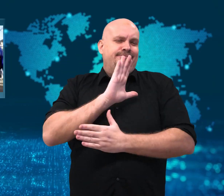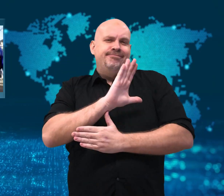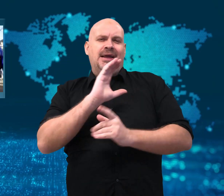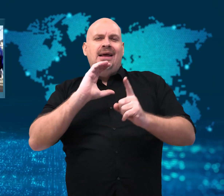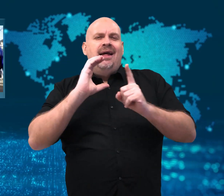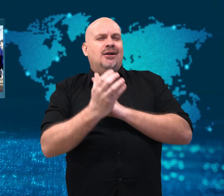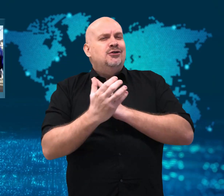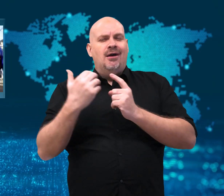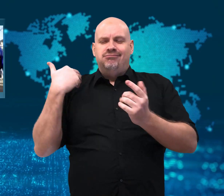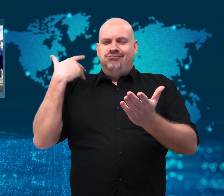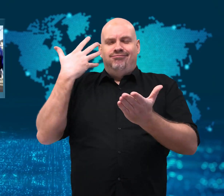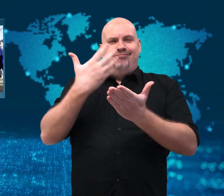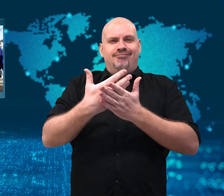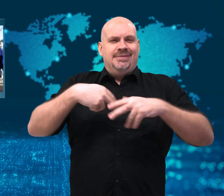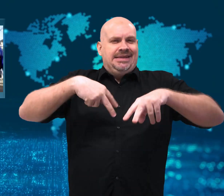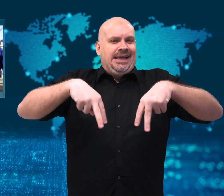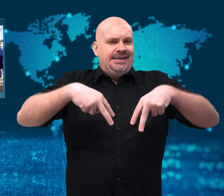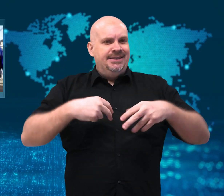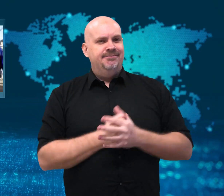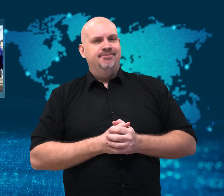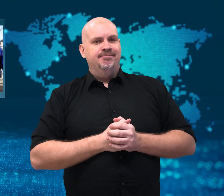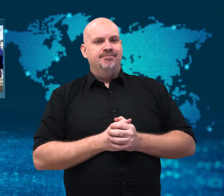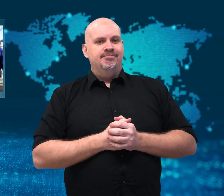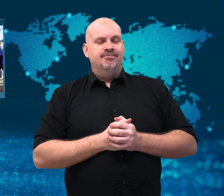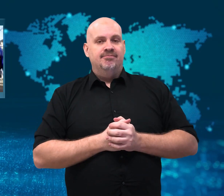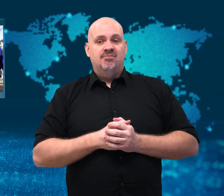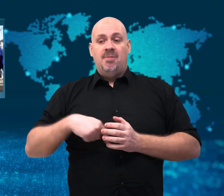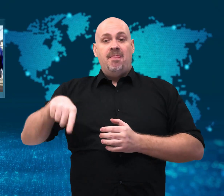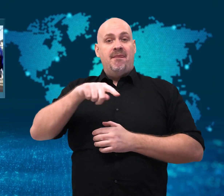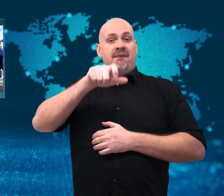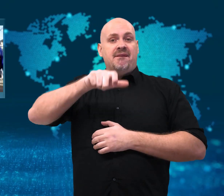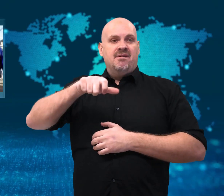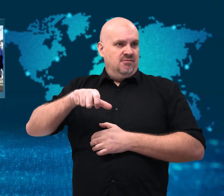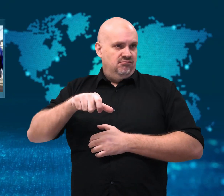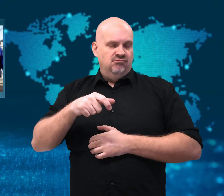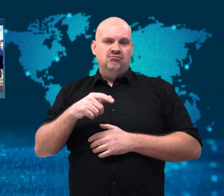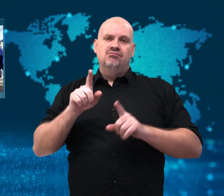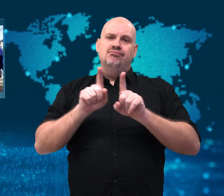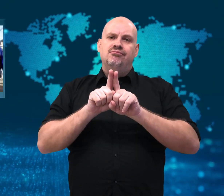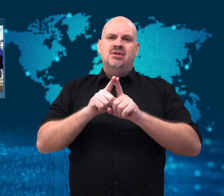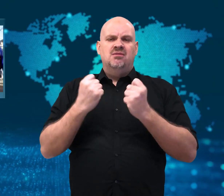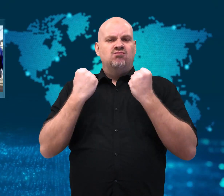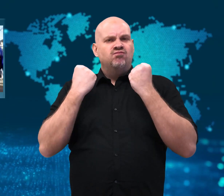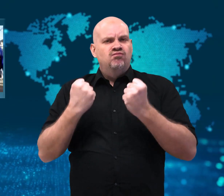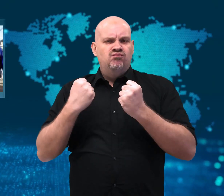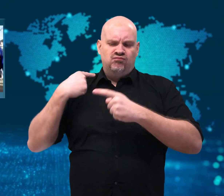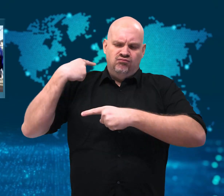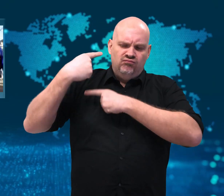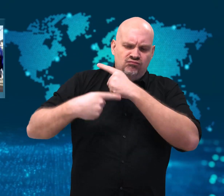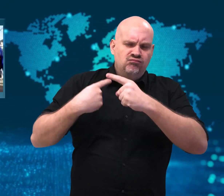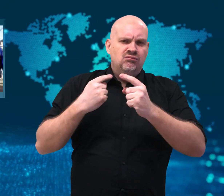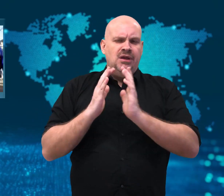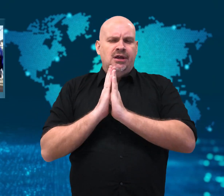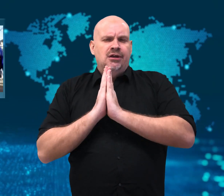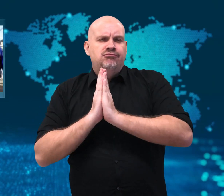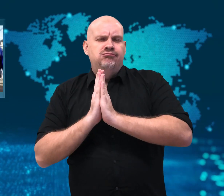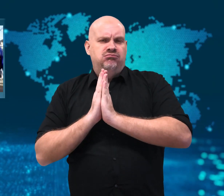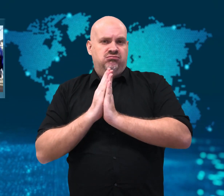Conservative critics seeing the video were angered by it since